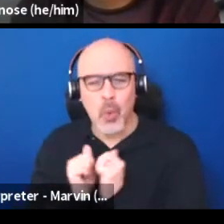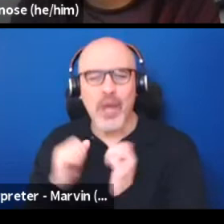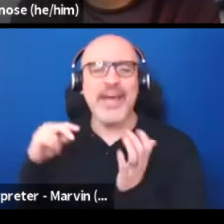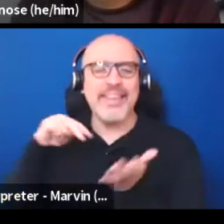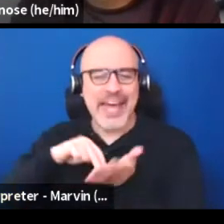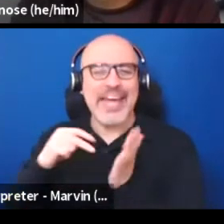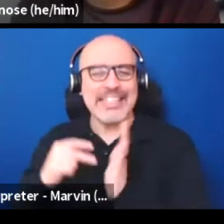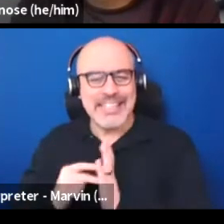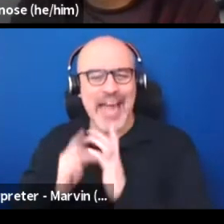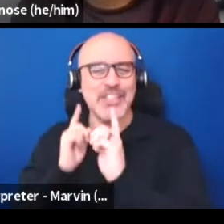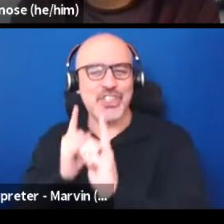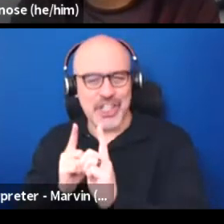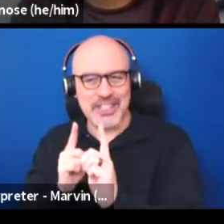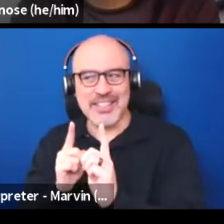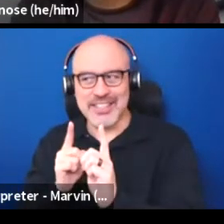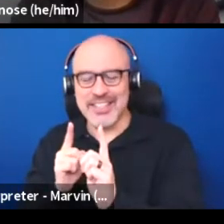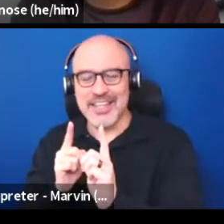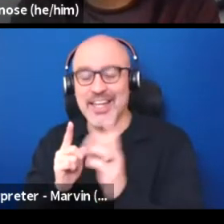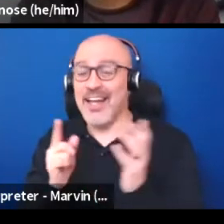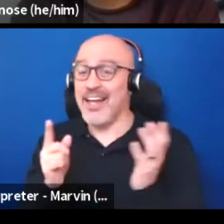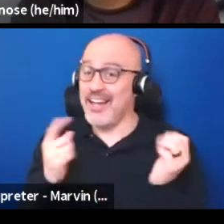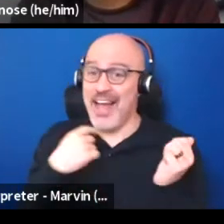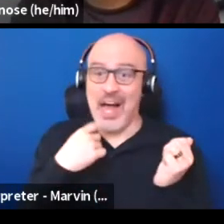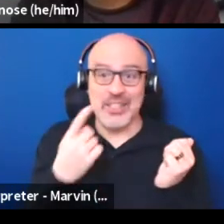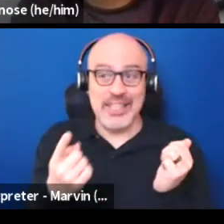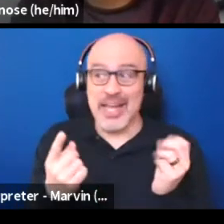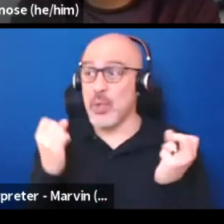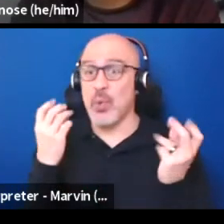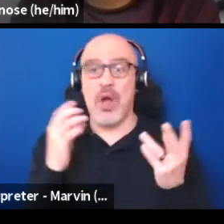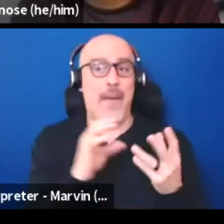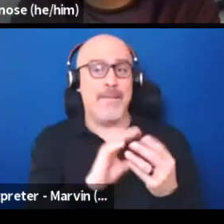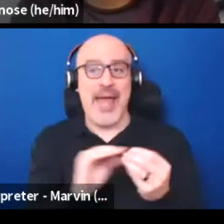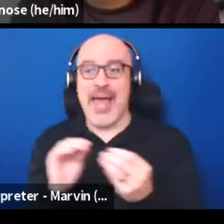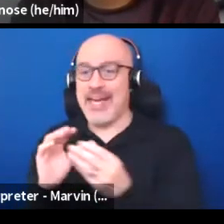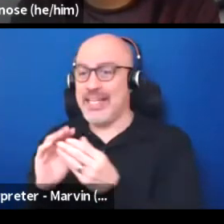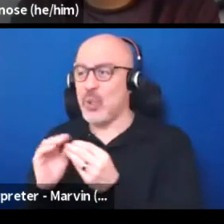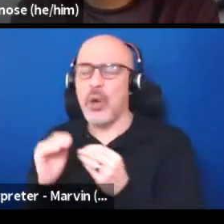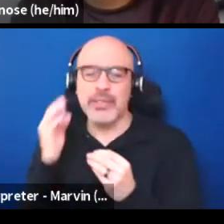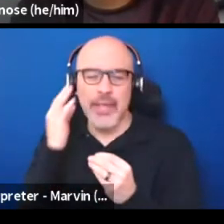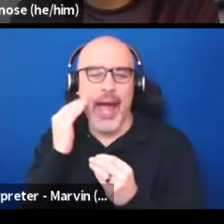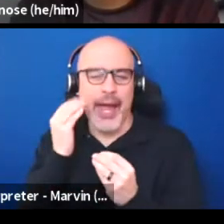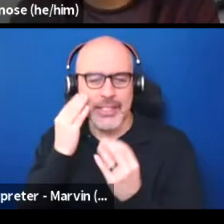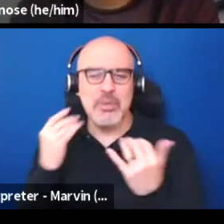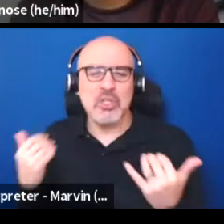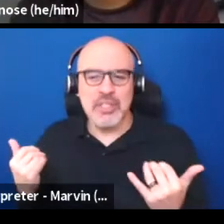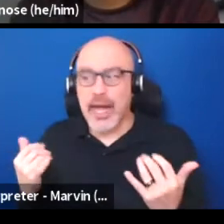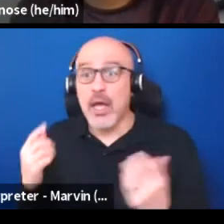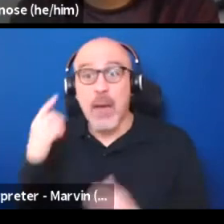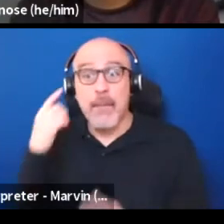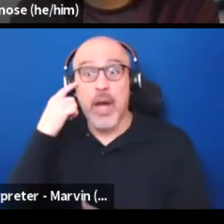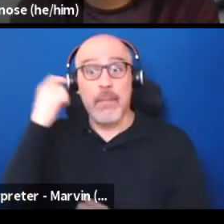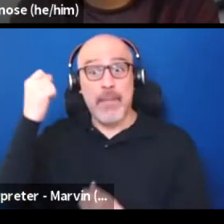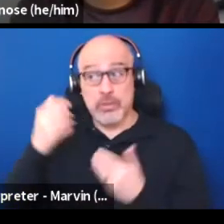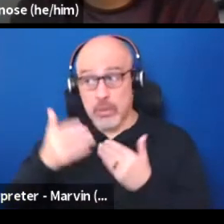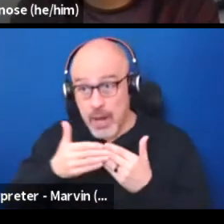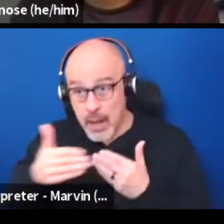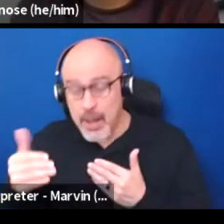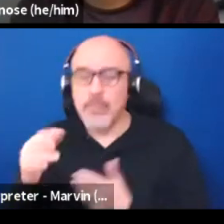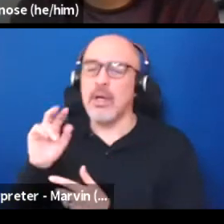I'm telling you, I encountered a lot of stories today. Most of it will not stick with me for the rest of the day. Some of the news stories definitely will.